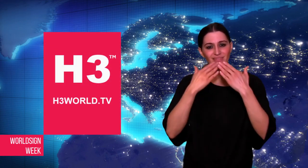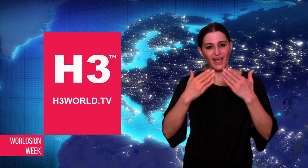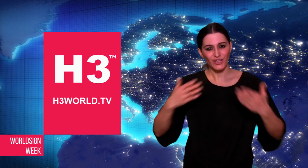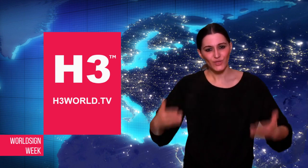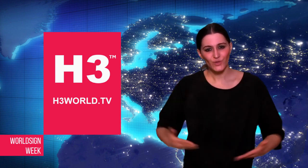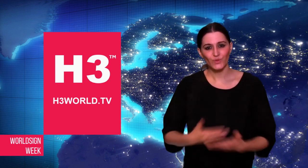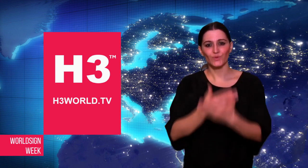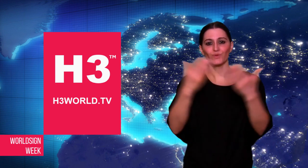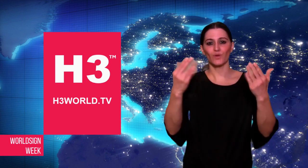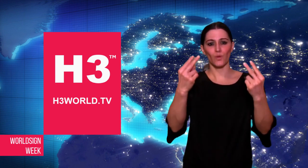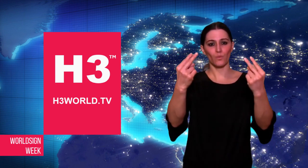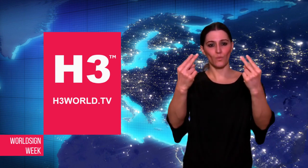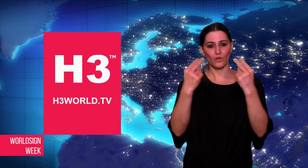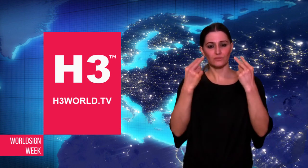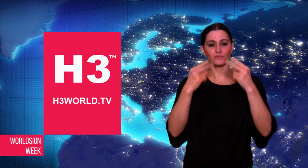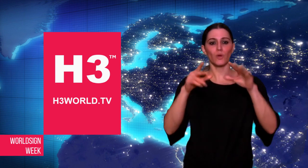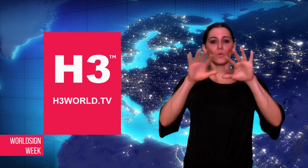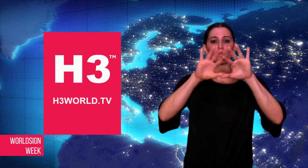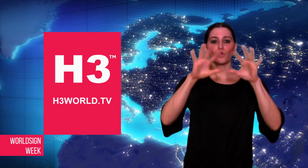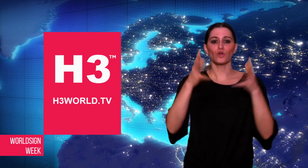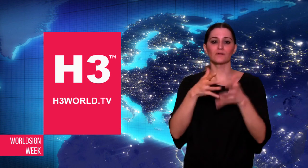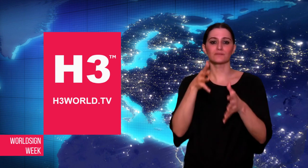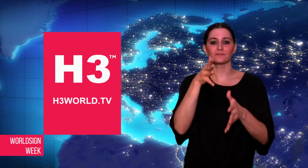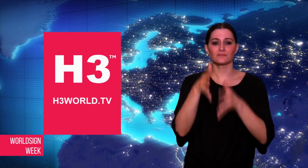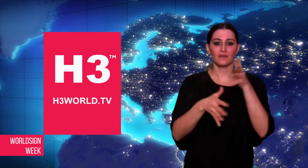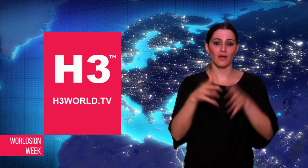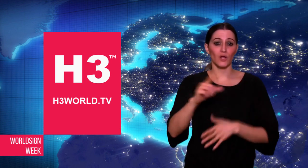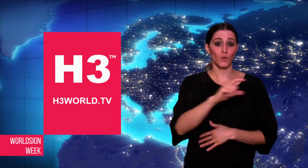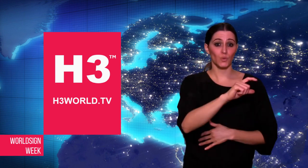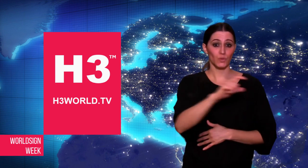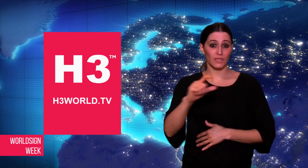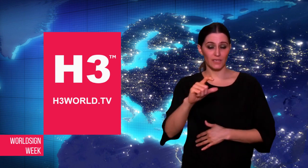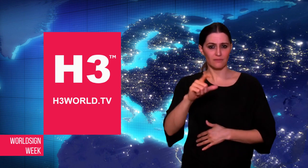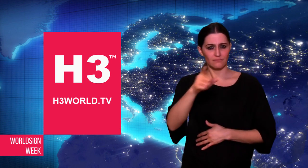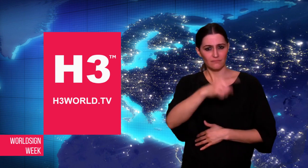Thank you for watching WorldSign Week,